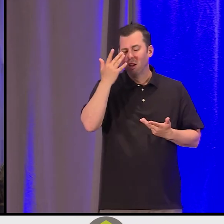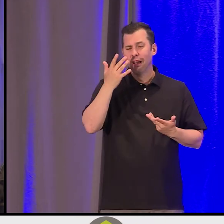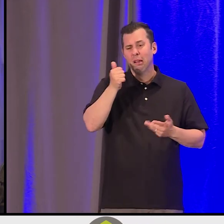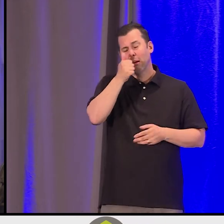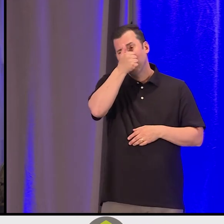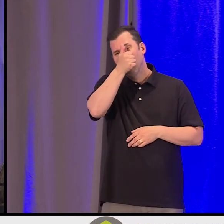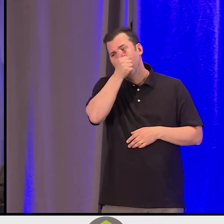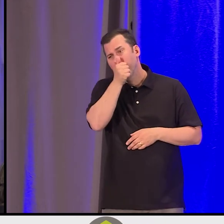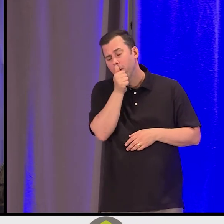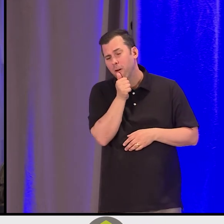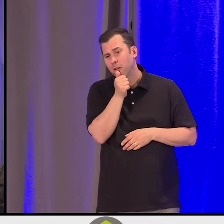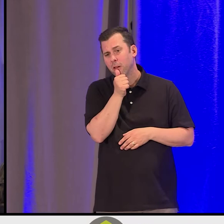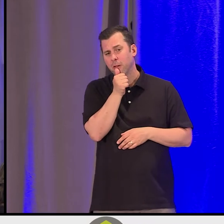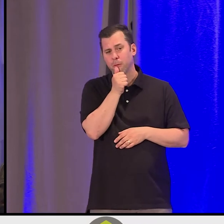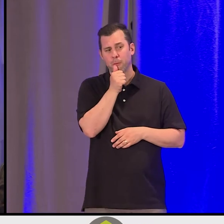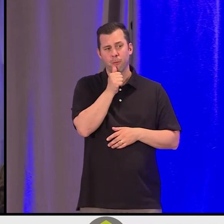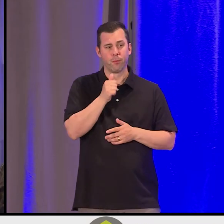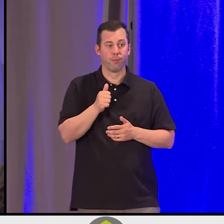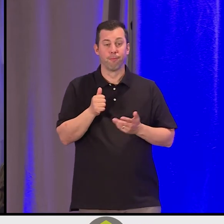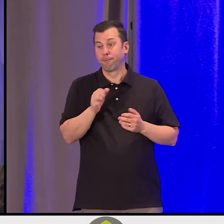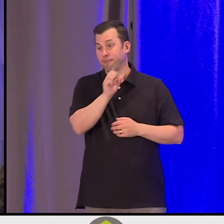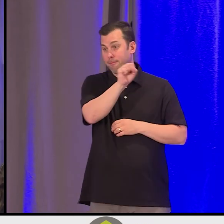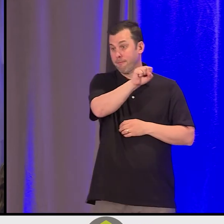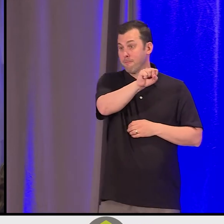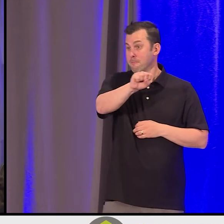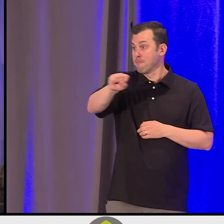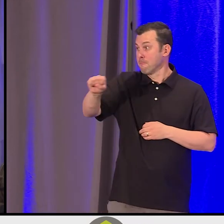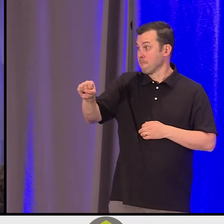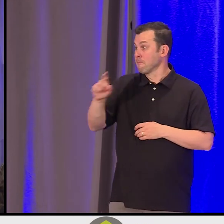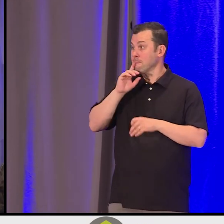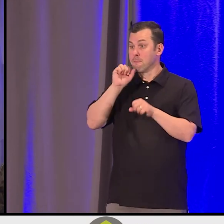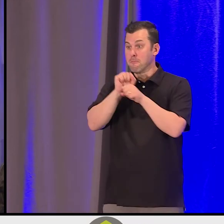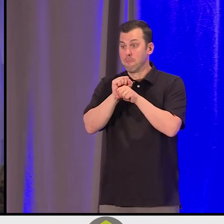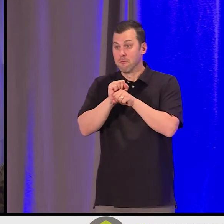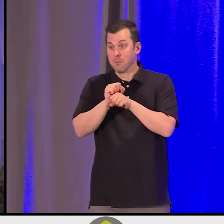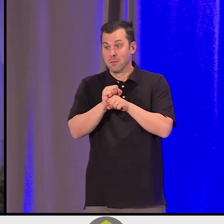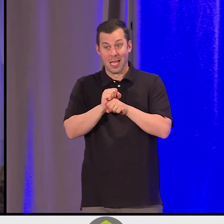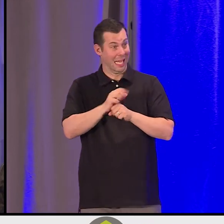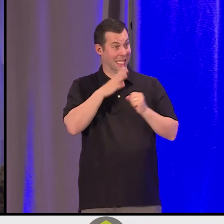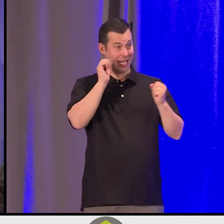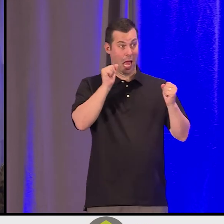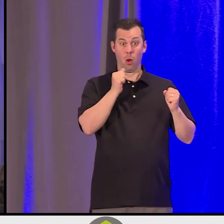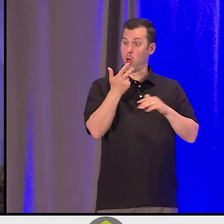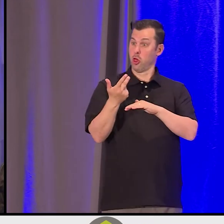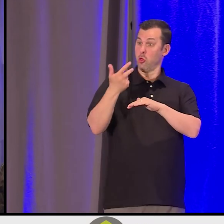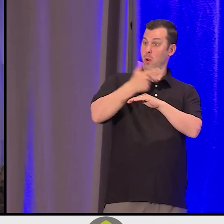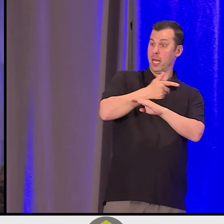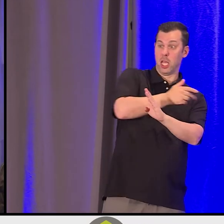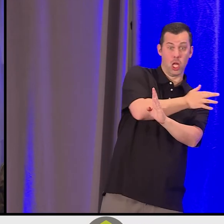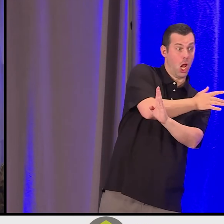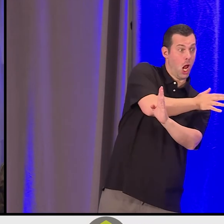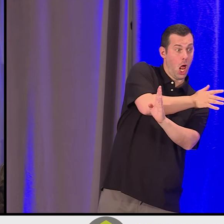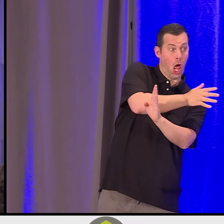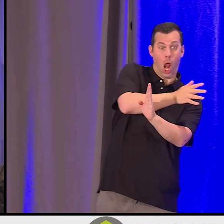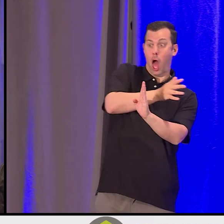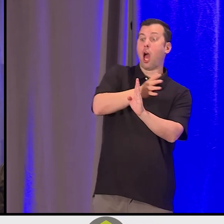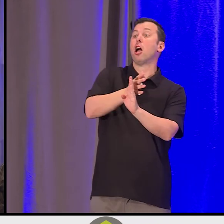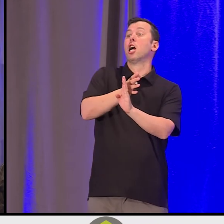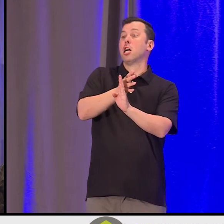And what we say is it is hard because as of this moment, at the end of the forum, we got a fresh start. You hit the reset button right now.